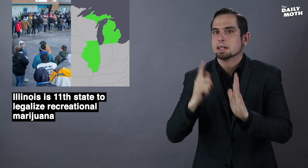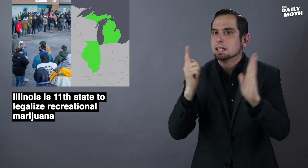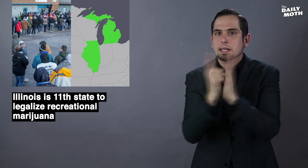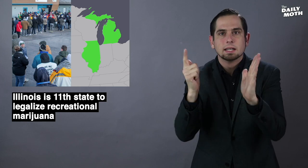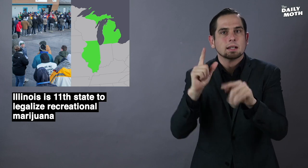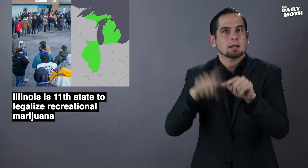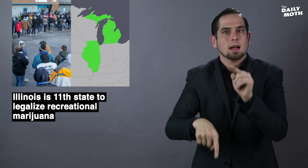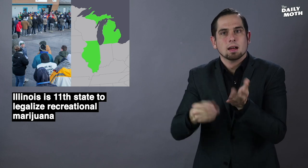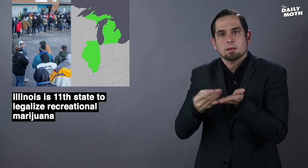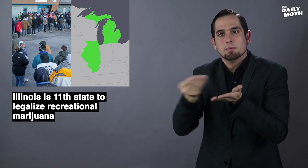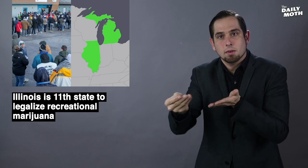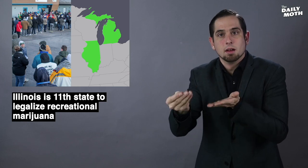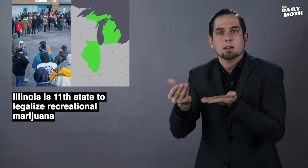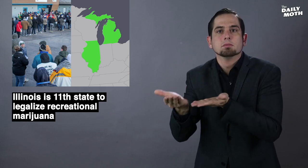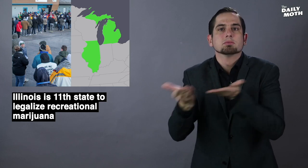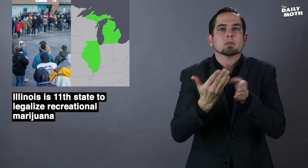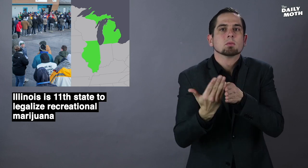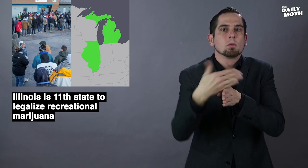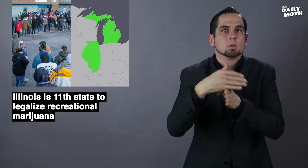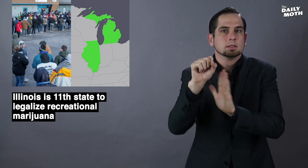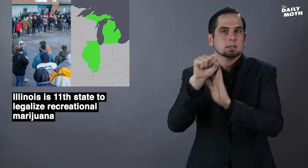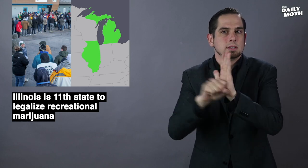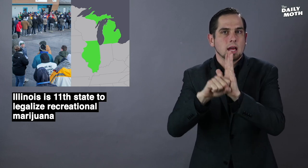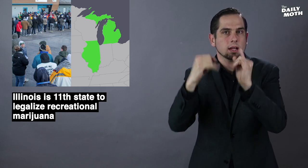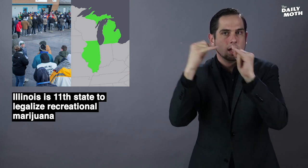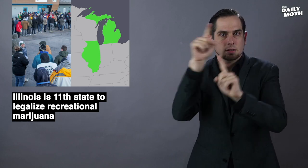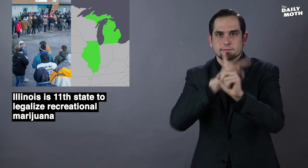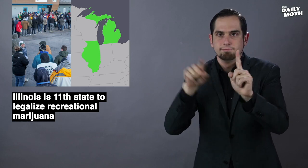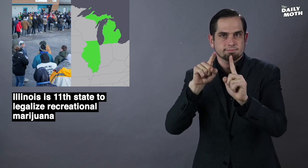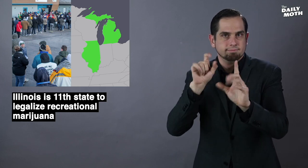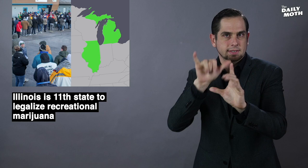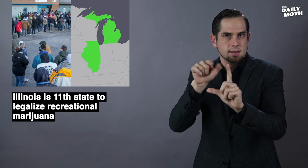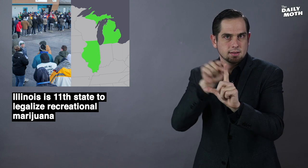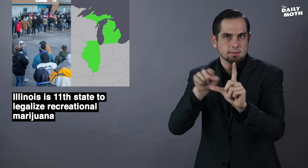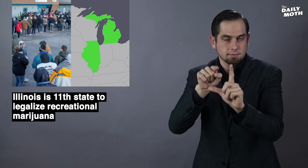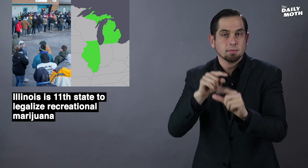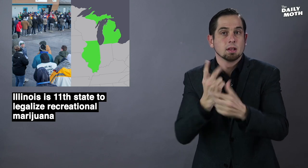It is illegal to bring it across state lines.